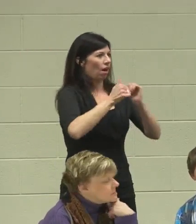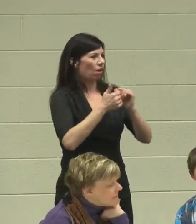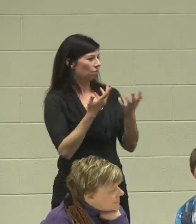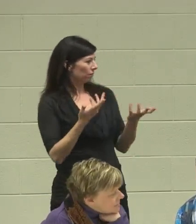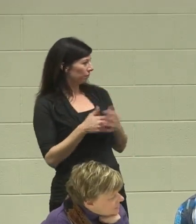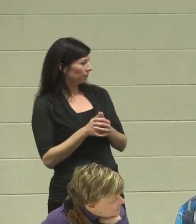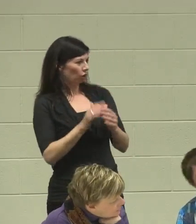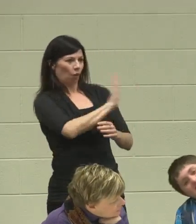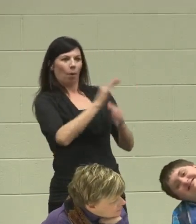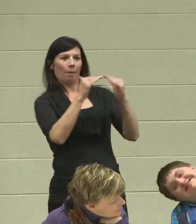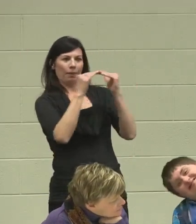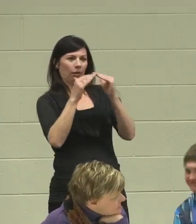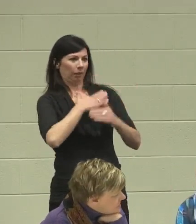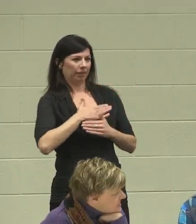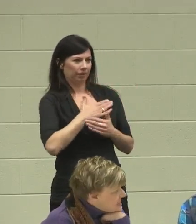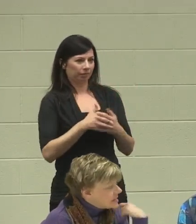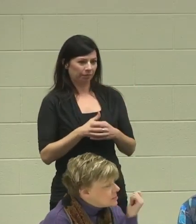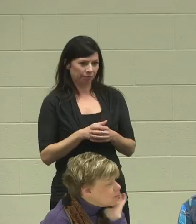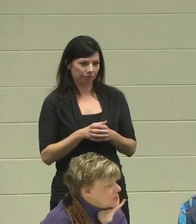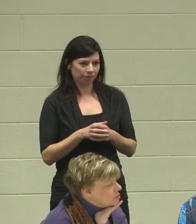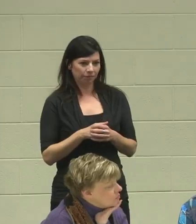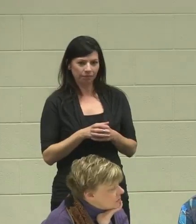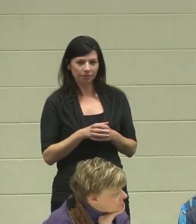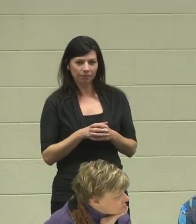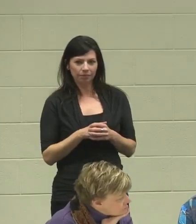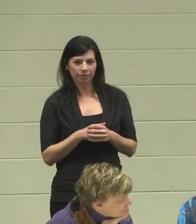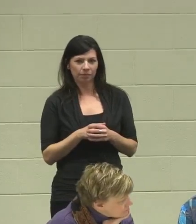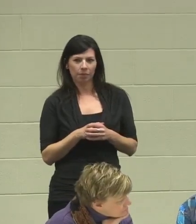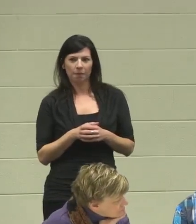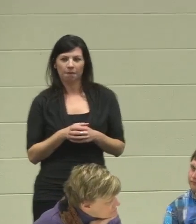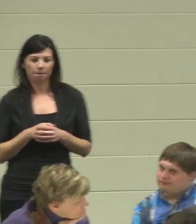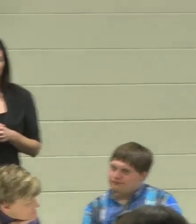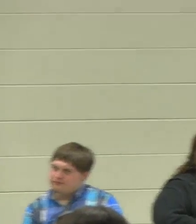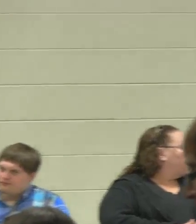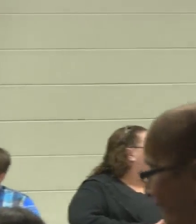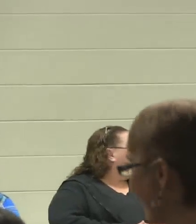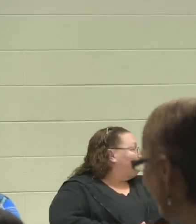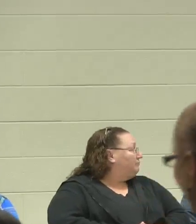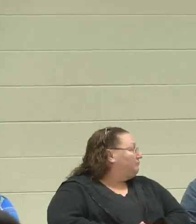sitting in this room. Please, I'd appreciate it.